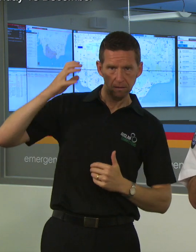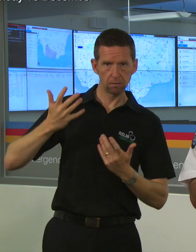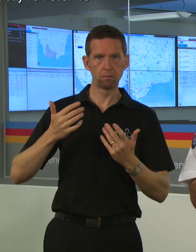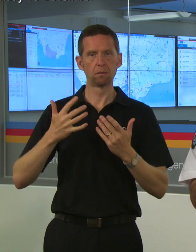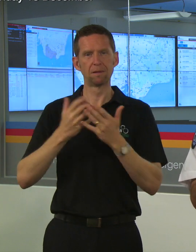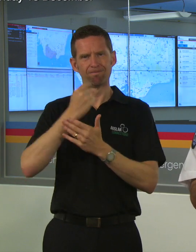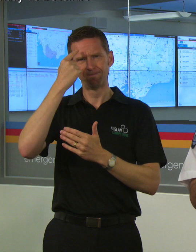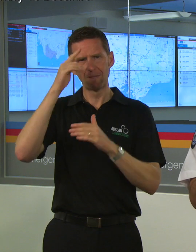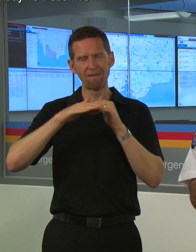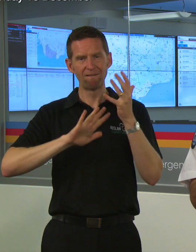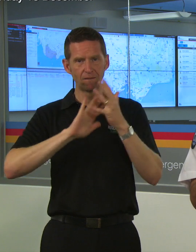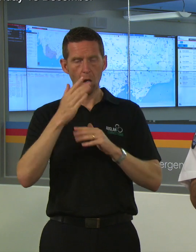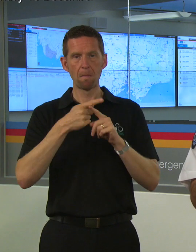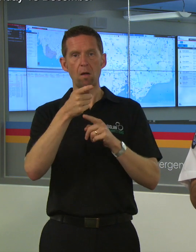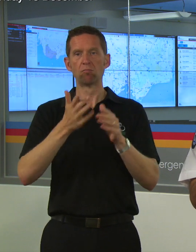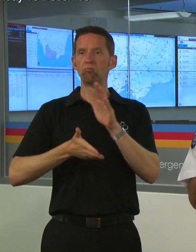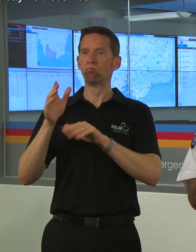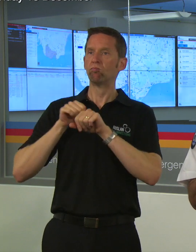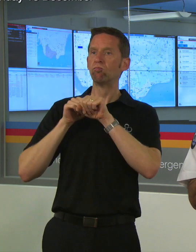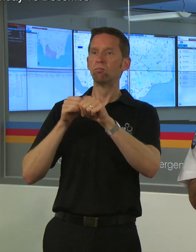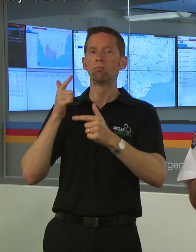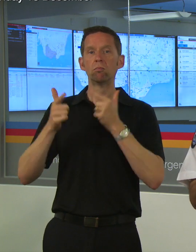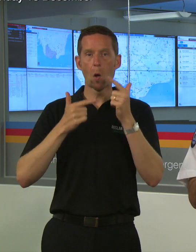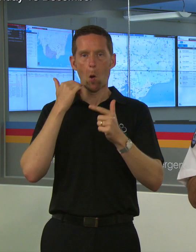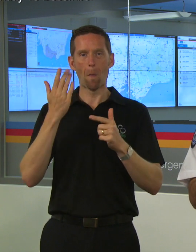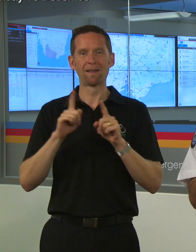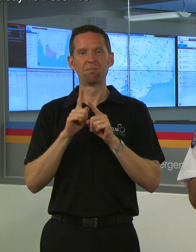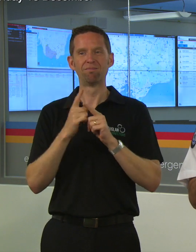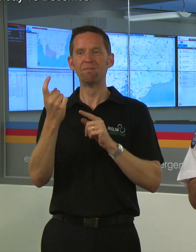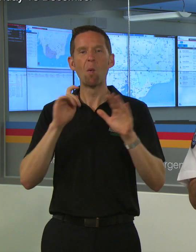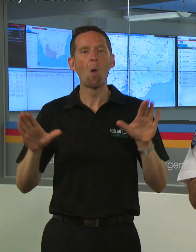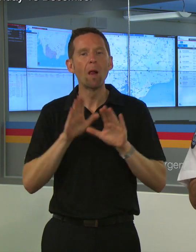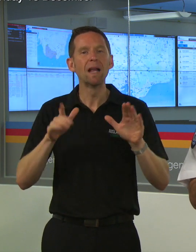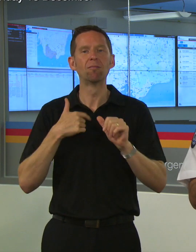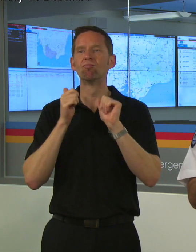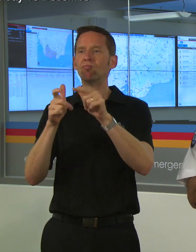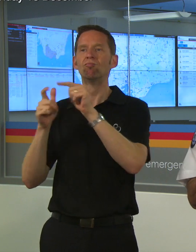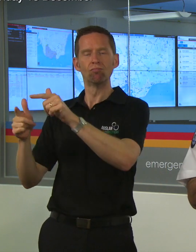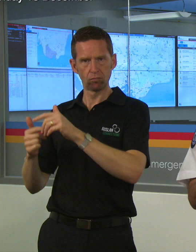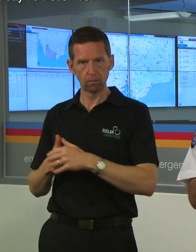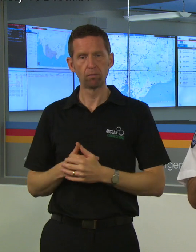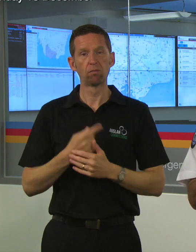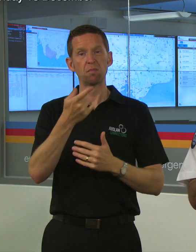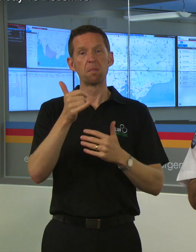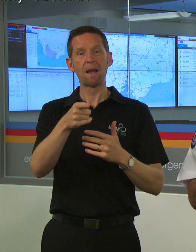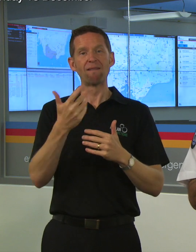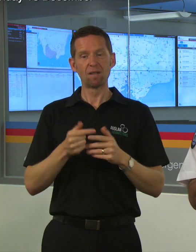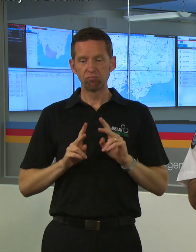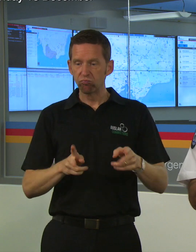safety about where you are travelling and It's that time of the year that we become mobile. and for those that are having the BBQ the final work break up